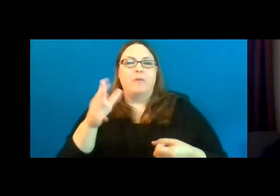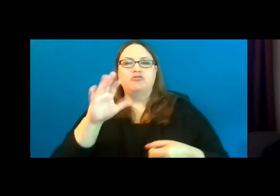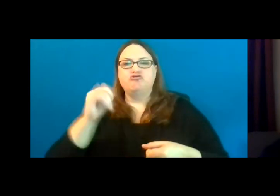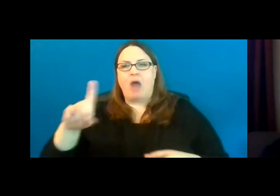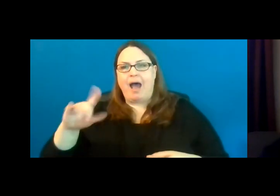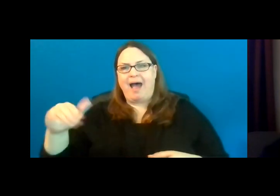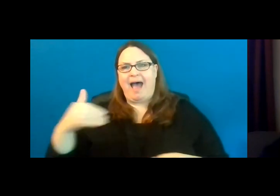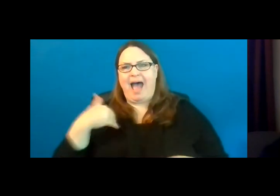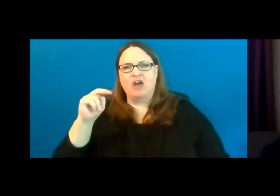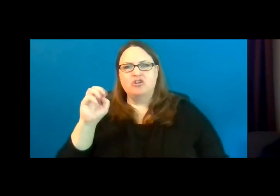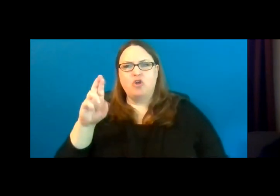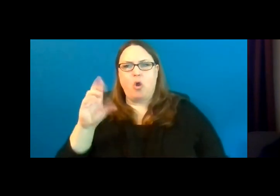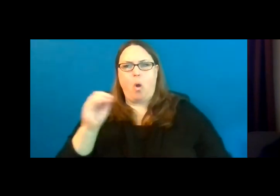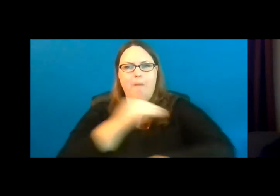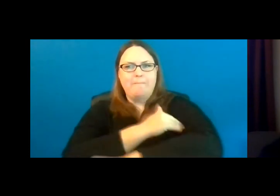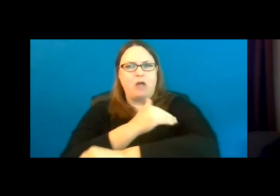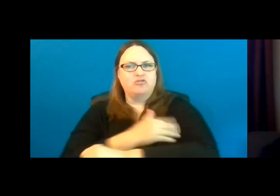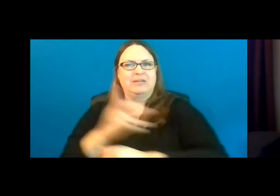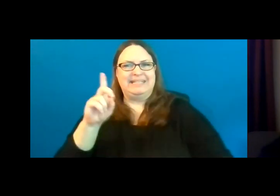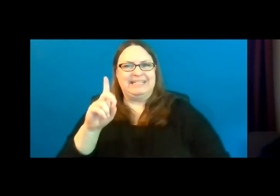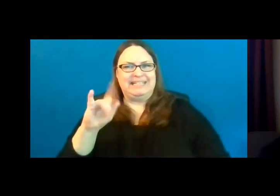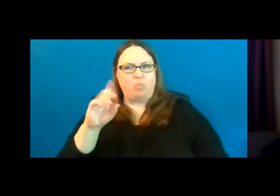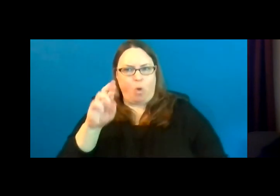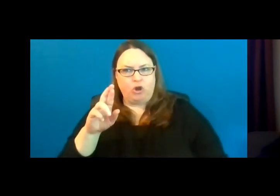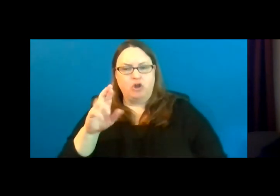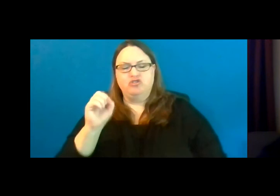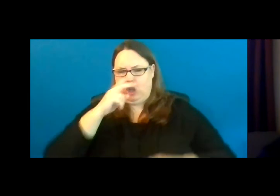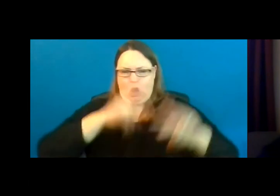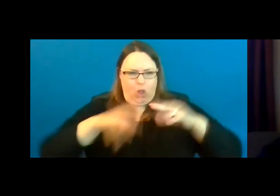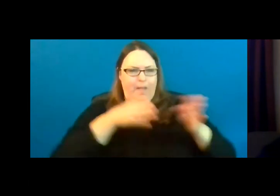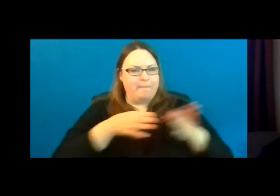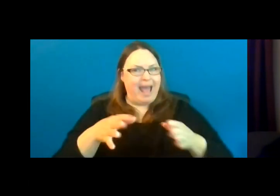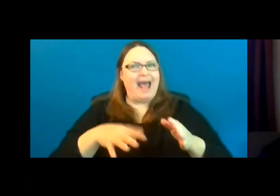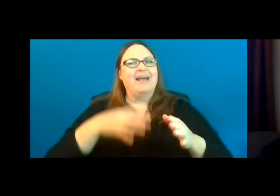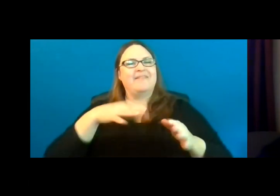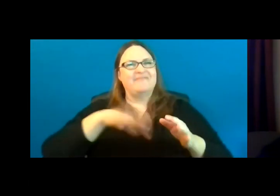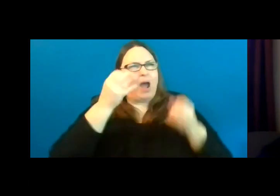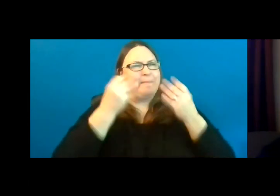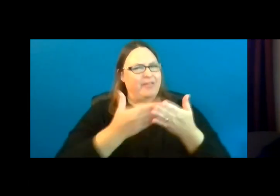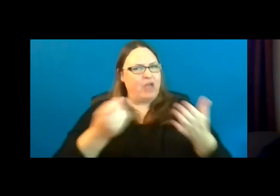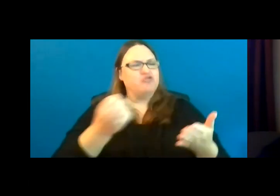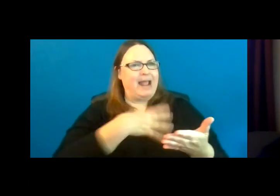The mom had reviewed the plan. She found a lot of things she liked about it, but she asked the city to add a swing